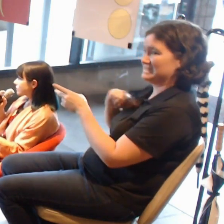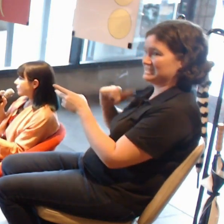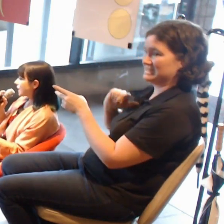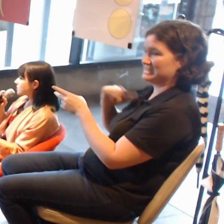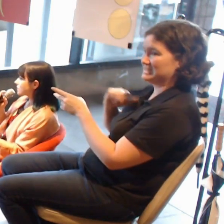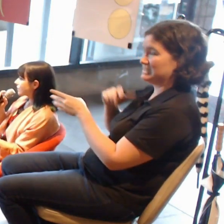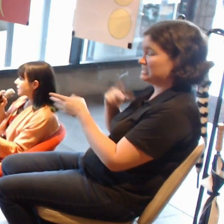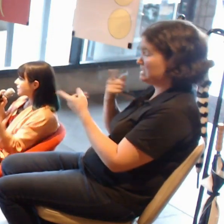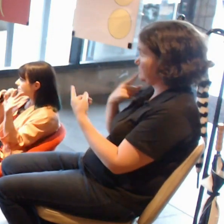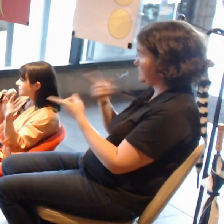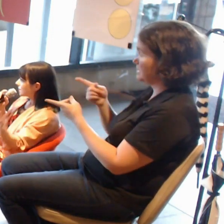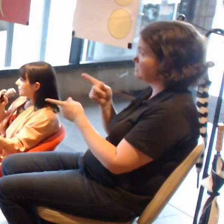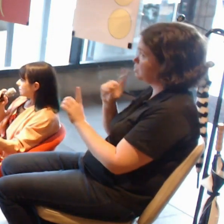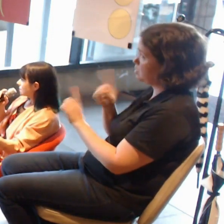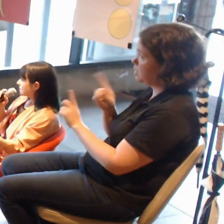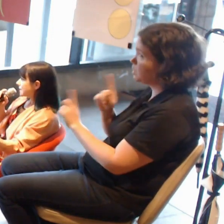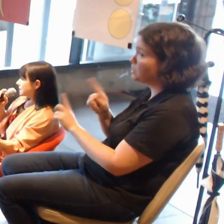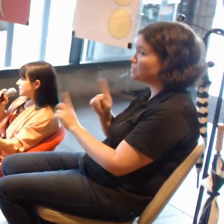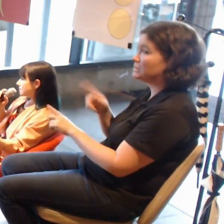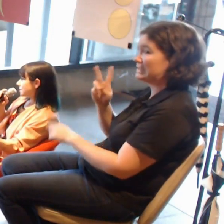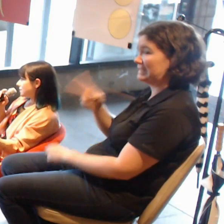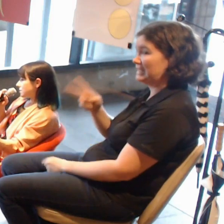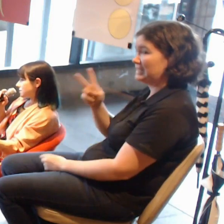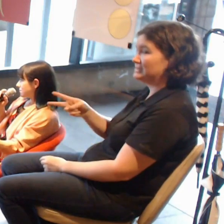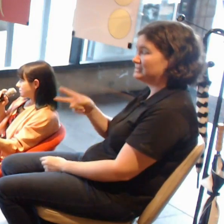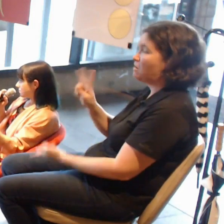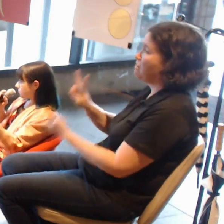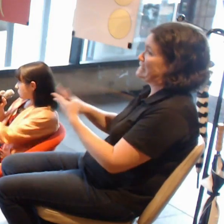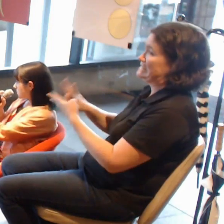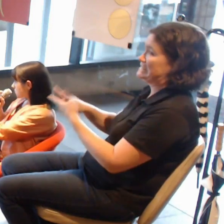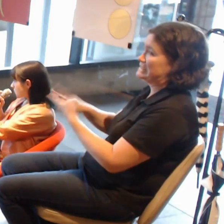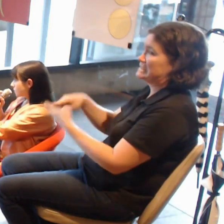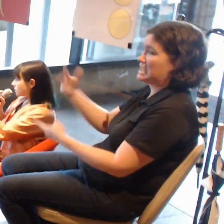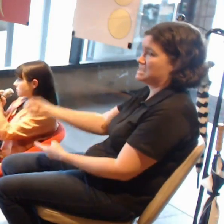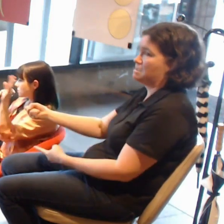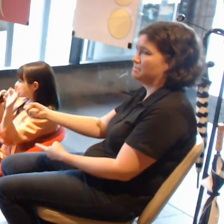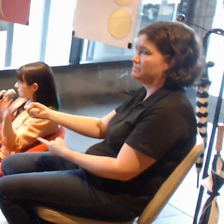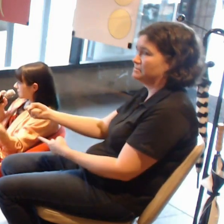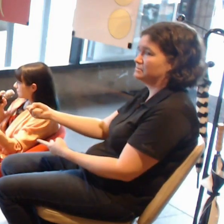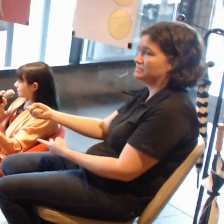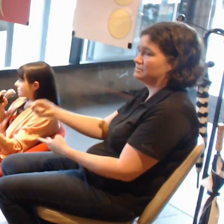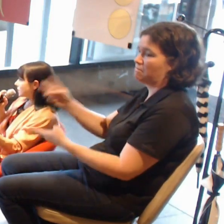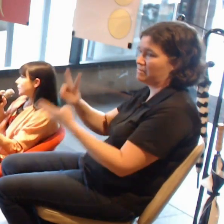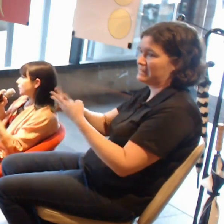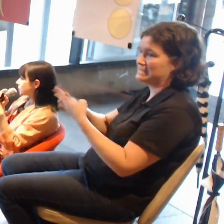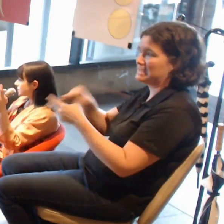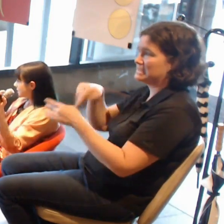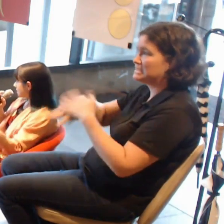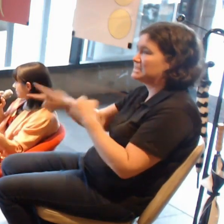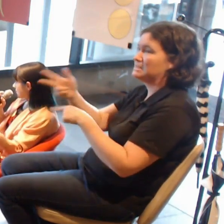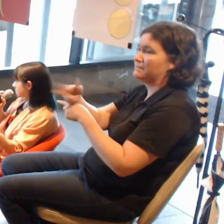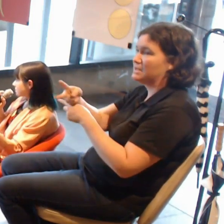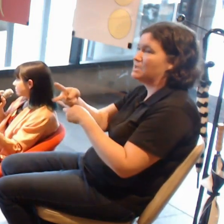that there is sex in the performance work or in the video or the virtual reality experience.